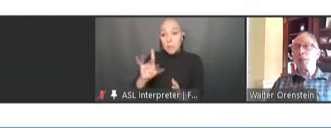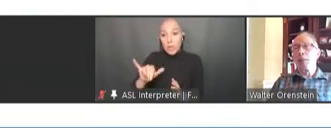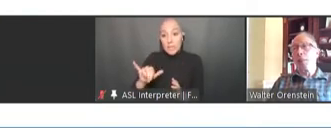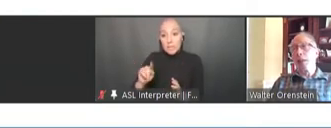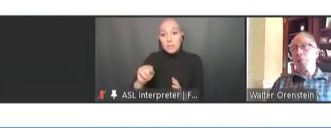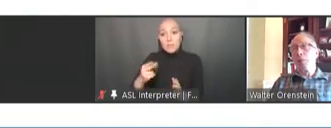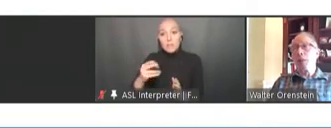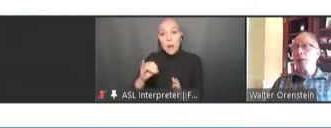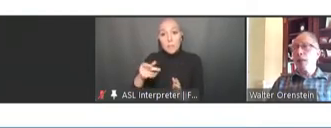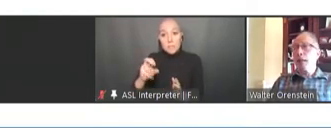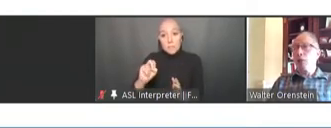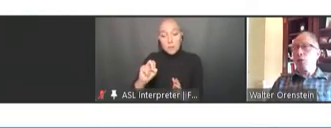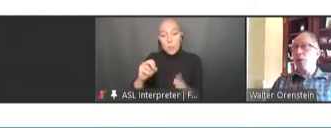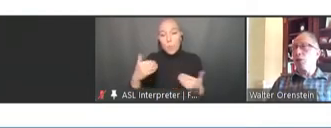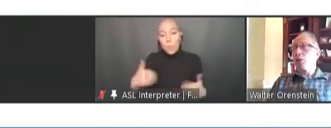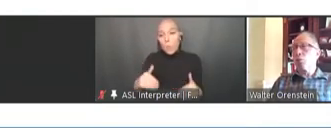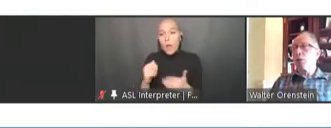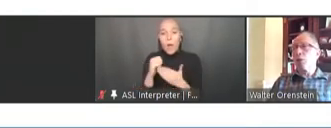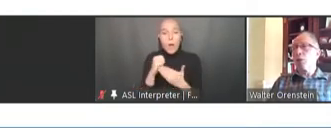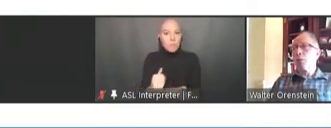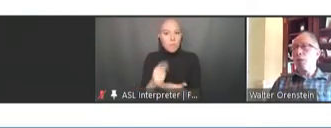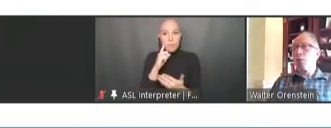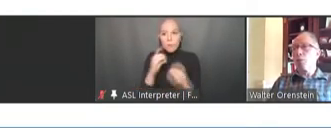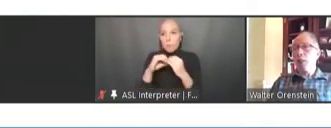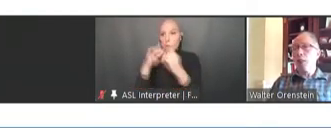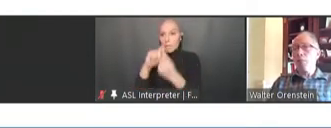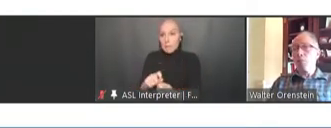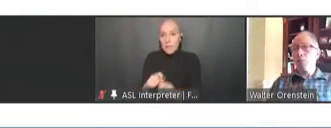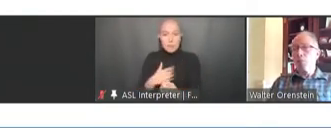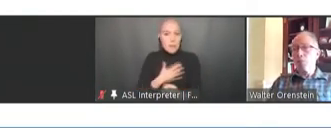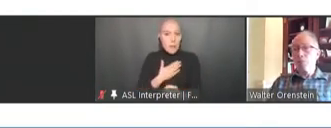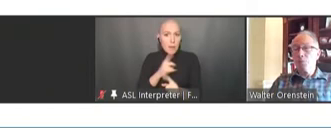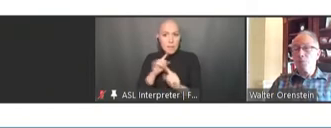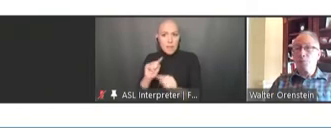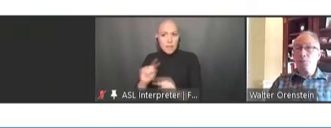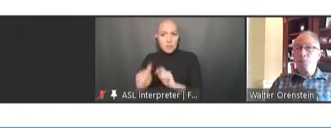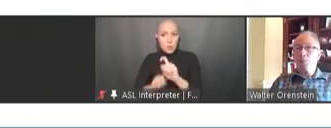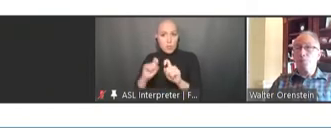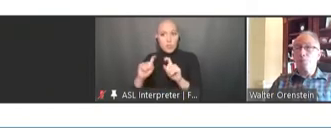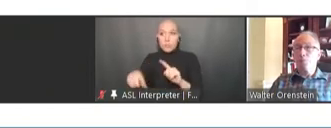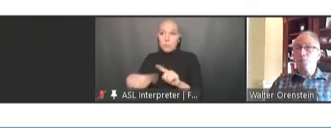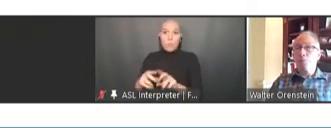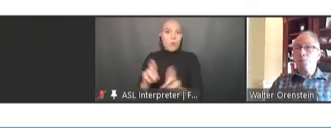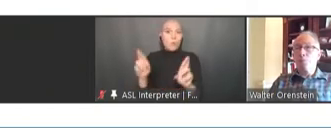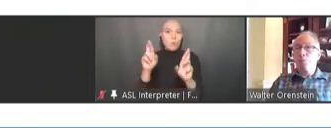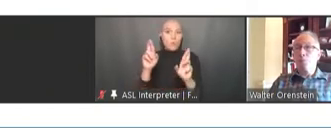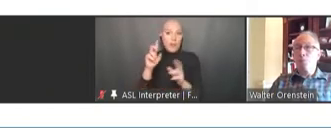and I'd be happy to answer questions when the time comes for that.